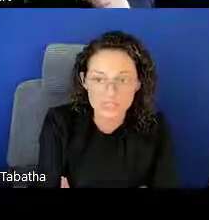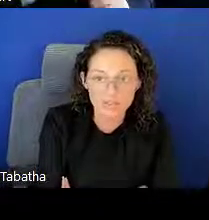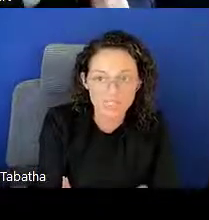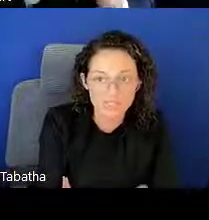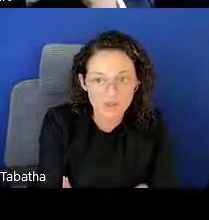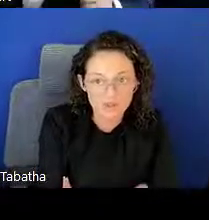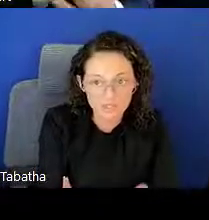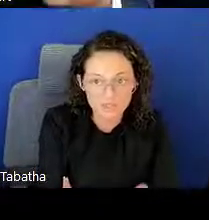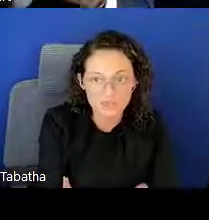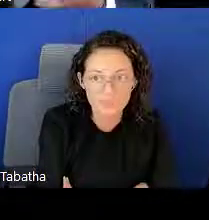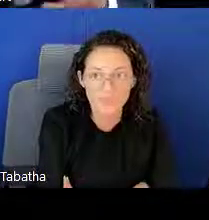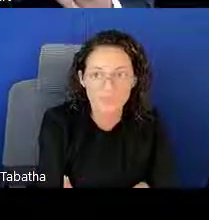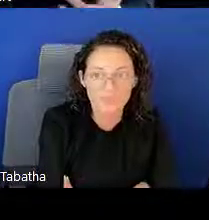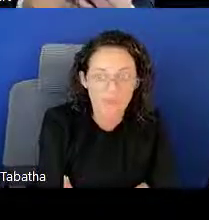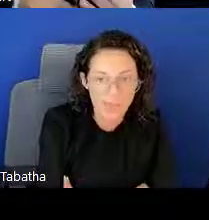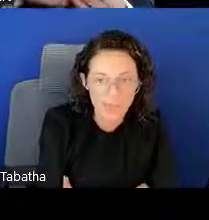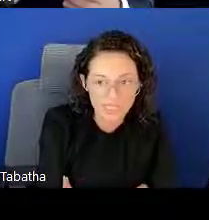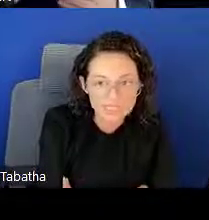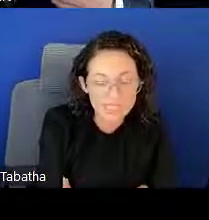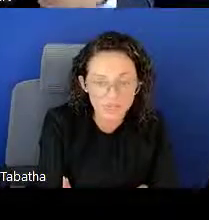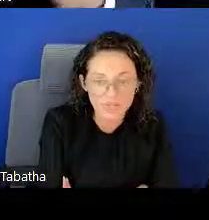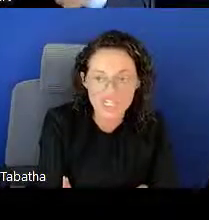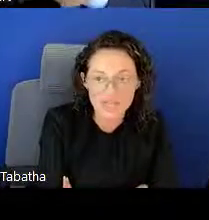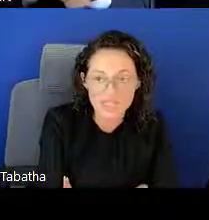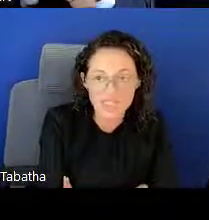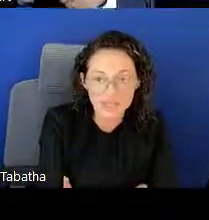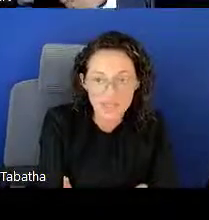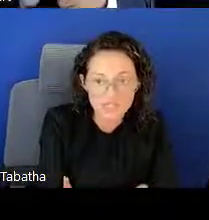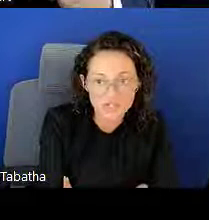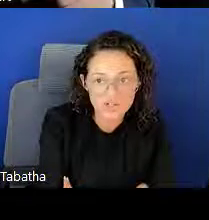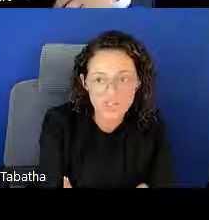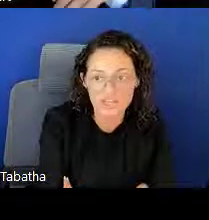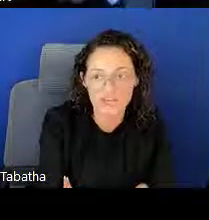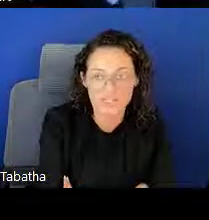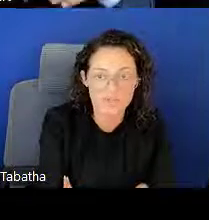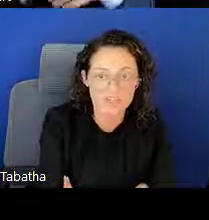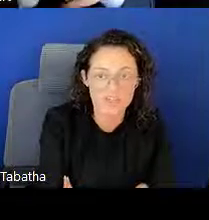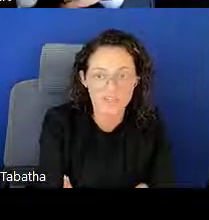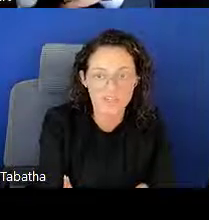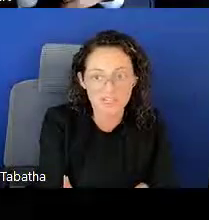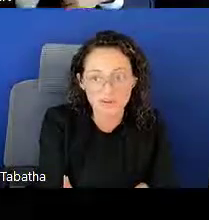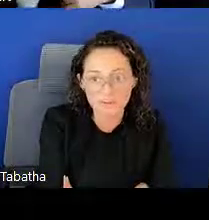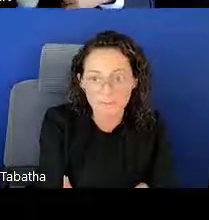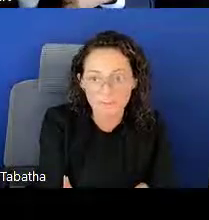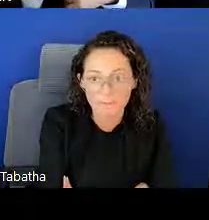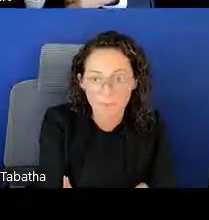that are listed on here. Applicants can reach out to the Ambassadors in their specific field,